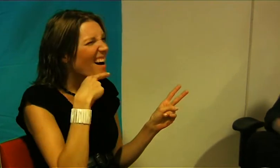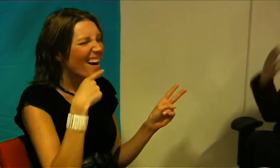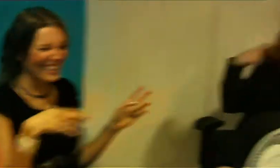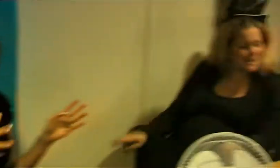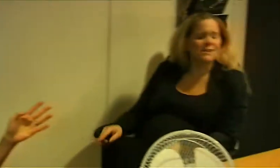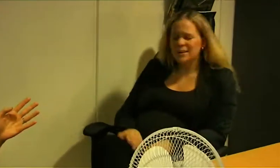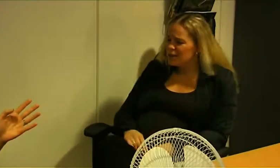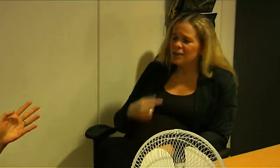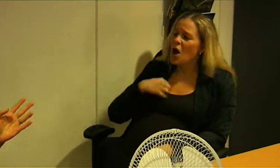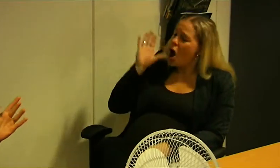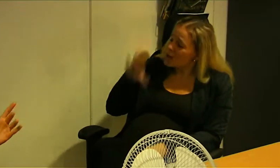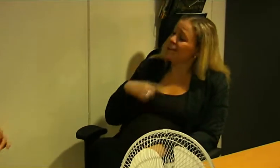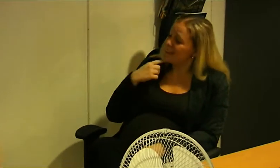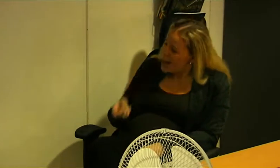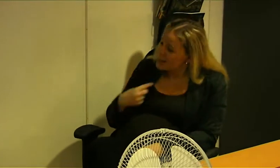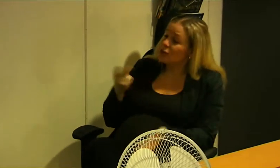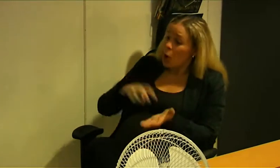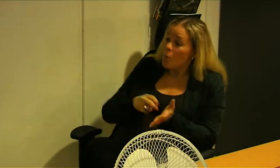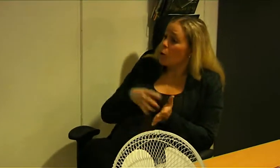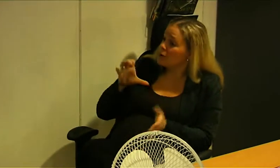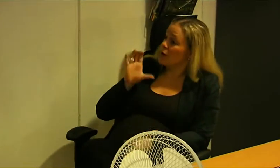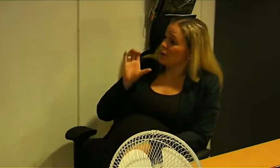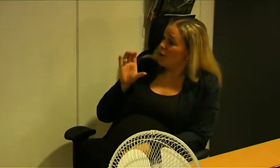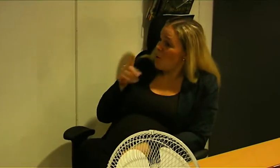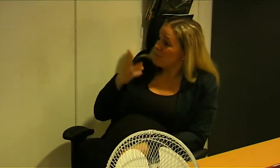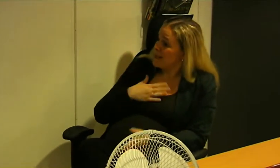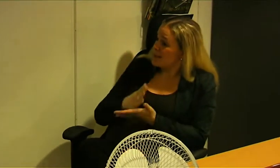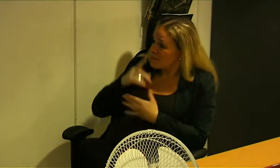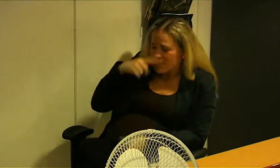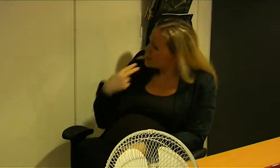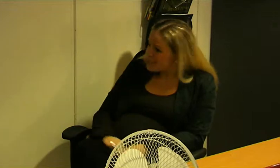No! I have said it hasn't anything to do with LÅW being my father!